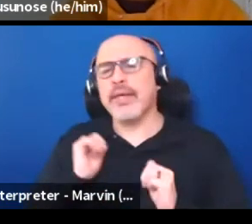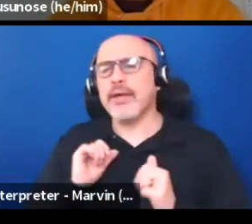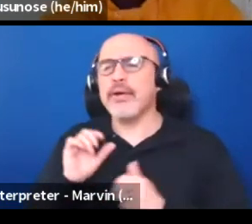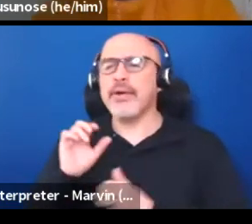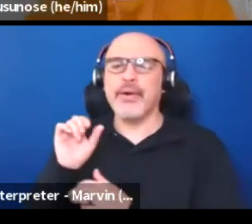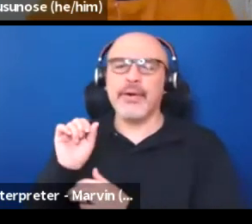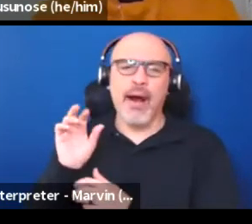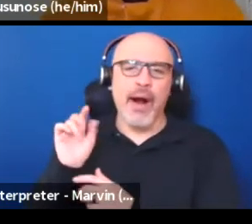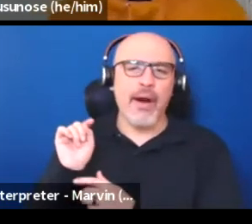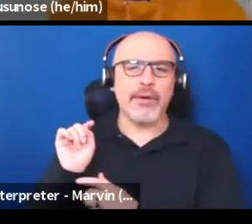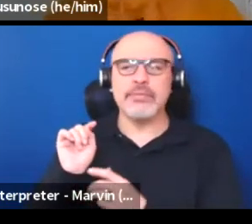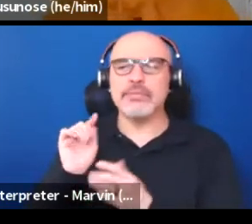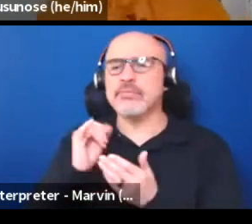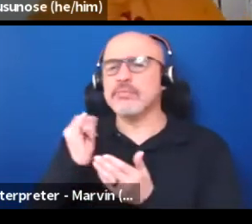to be a part of your community